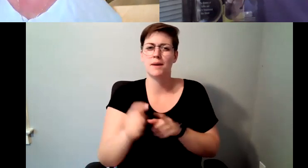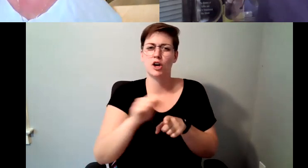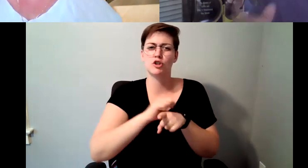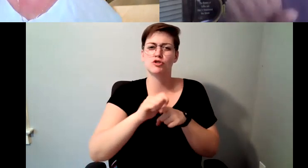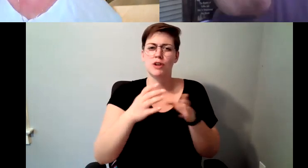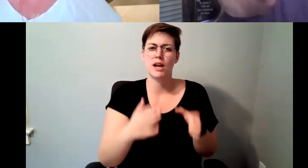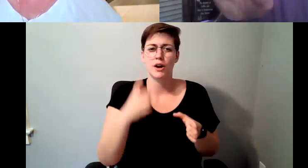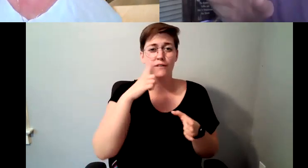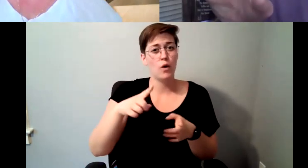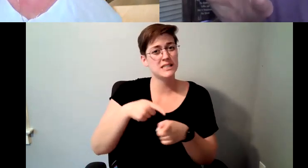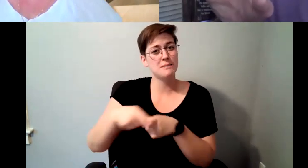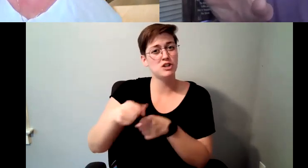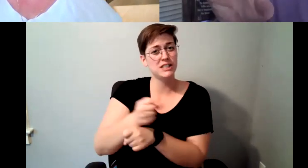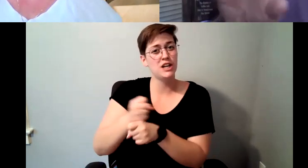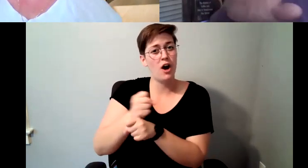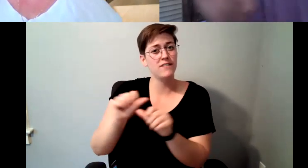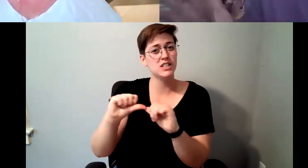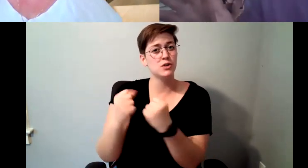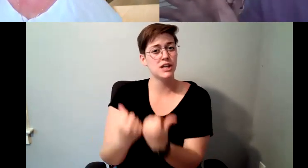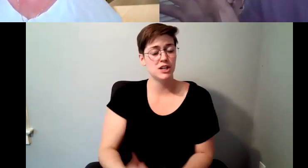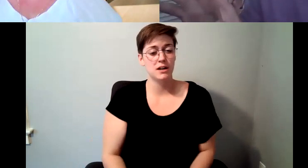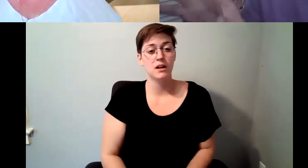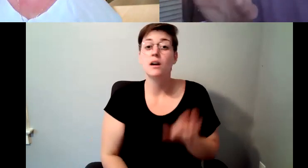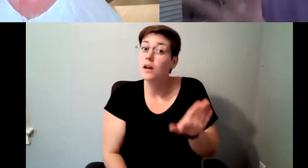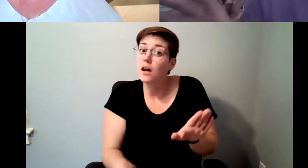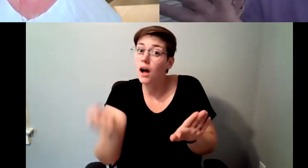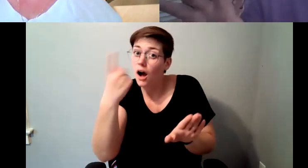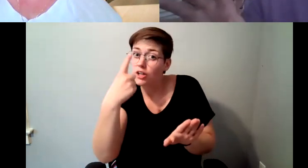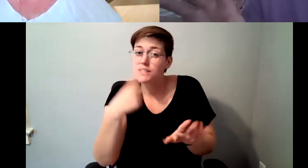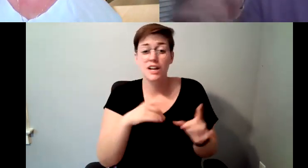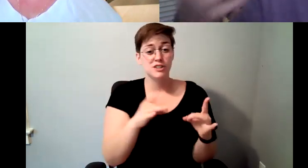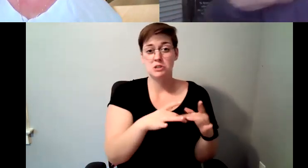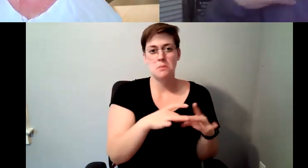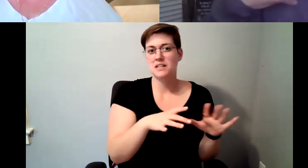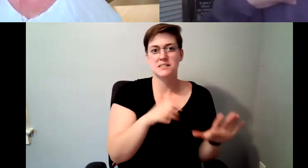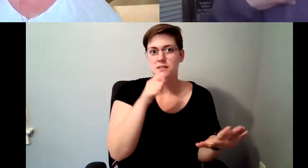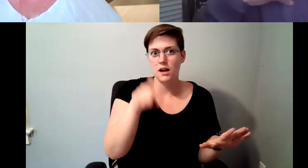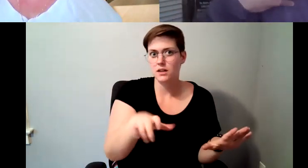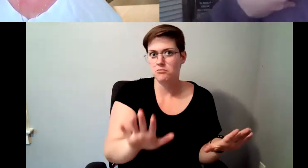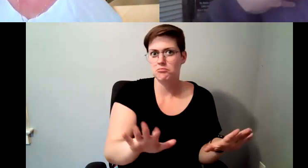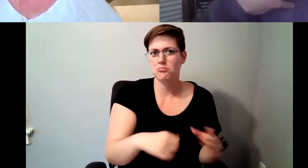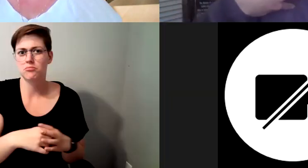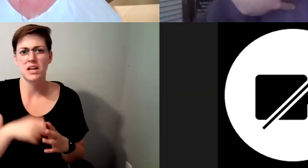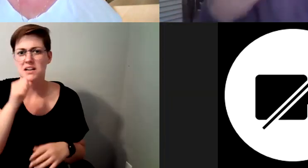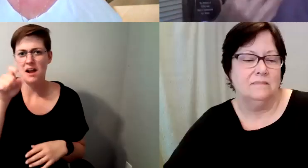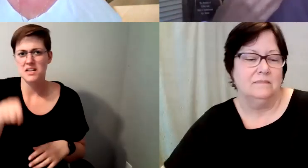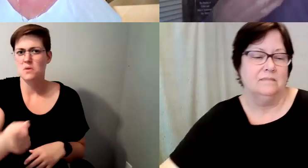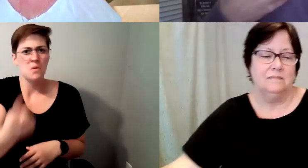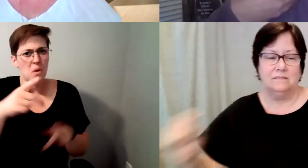or you have to understand Starbucks has no need for this. D. Major Cohen: They don't need one person who is a trainer or a group of people who